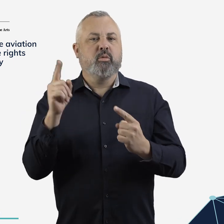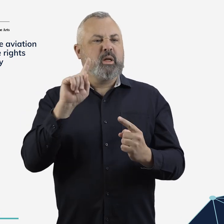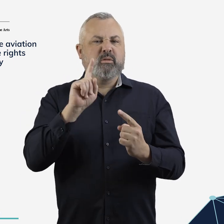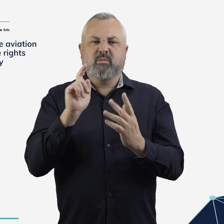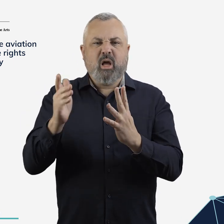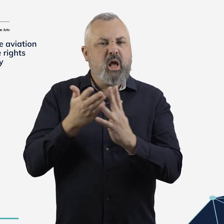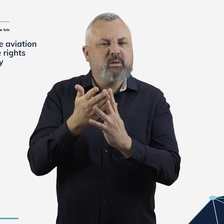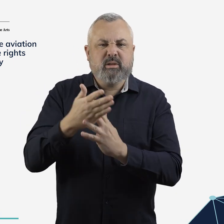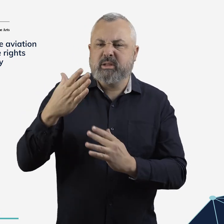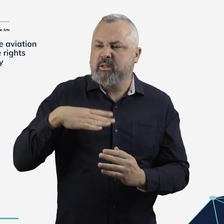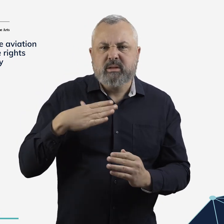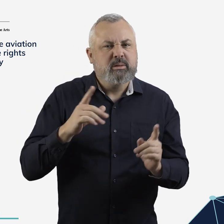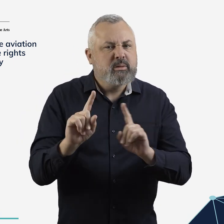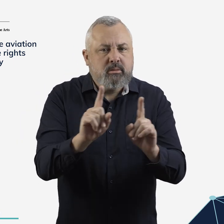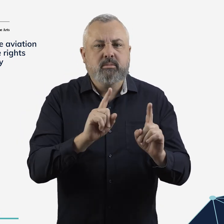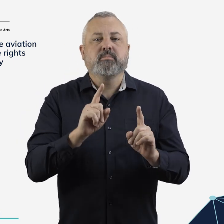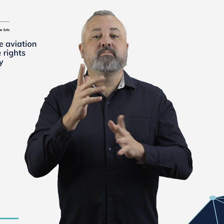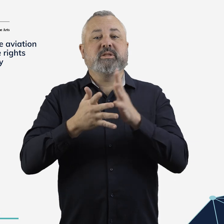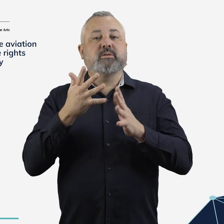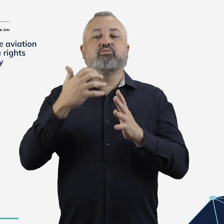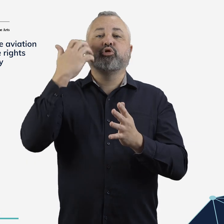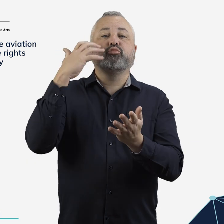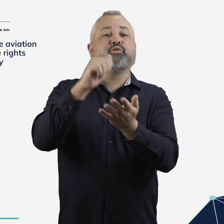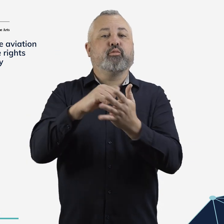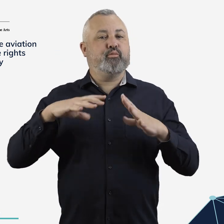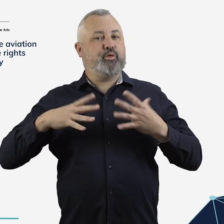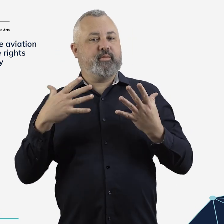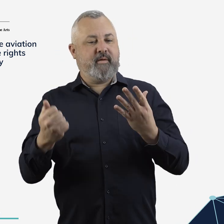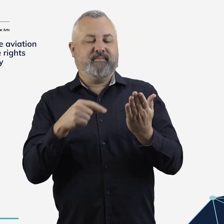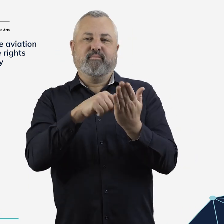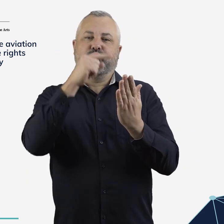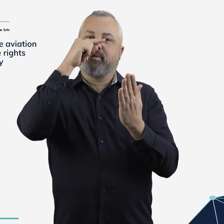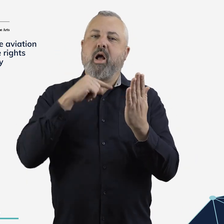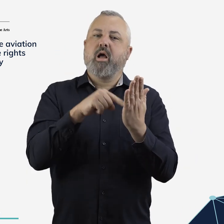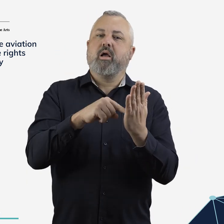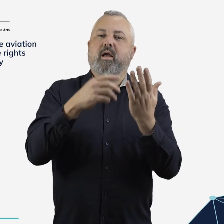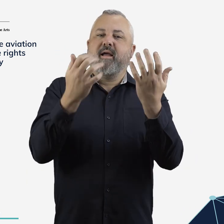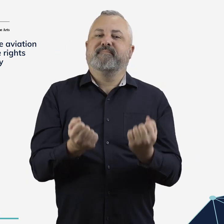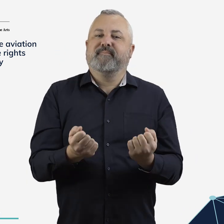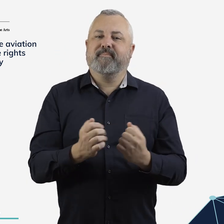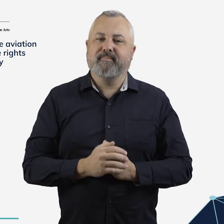accessibility requirements, in a profile that airlines can access for future bookings.